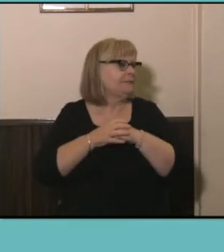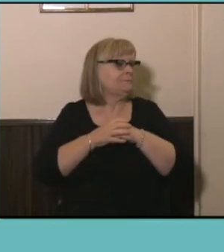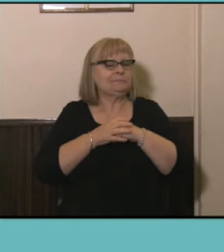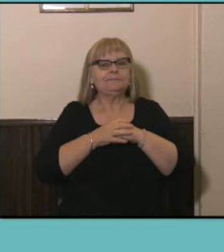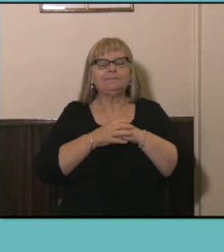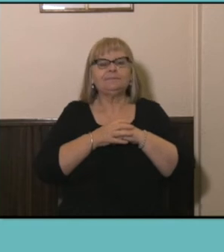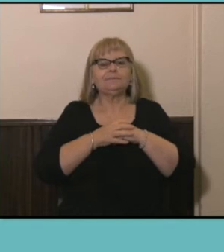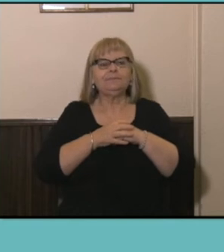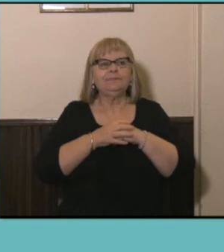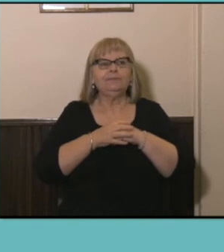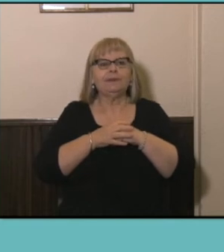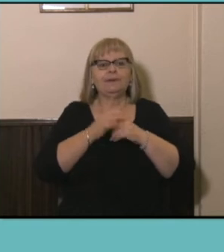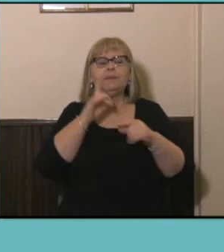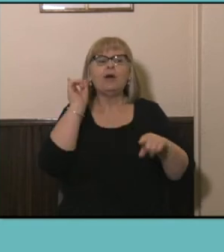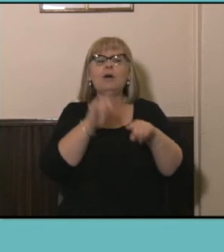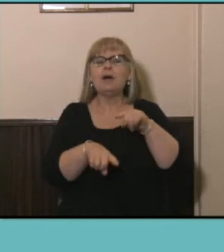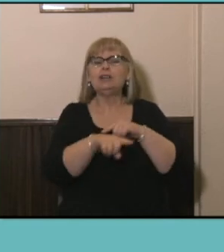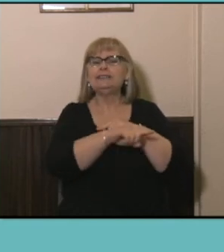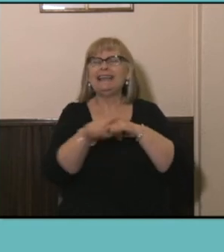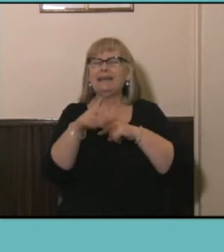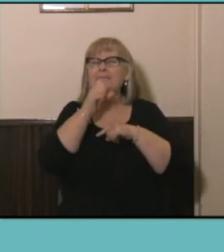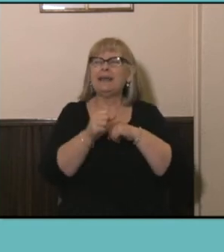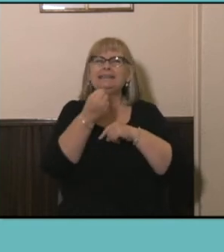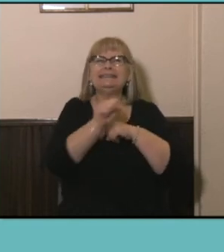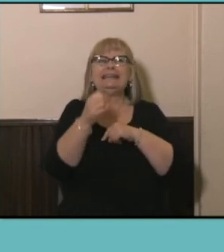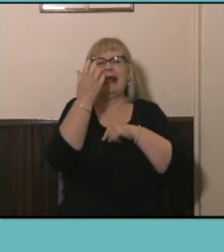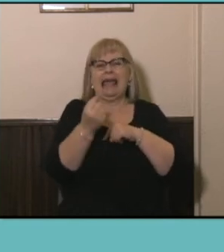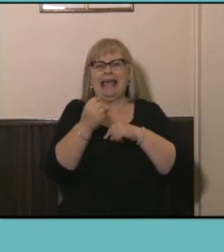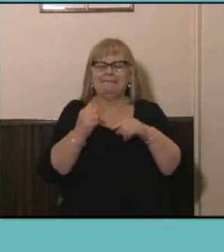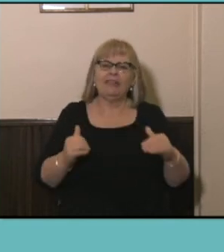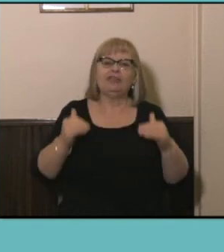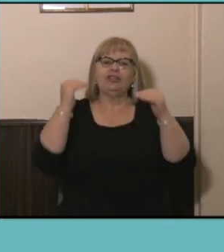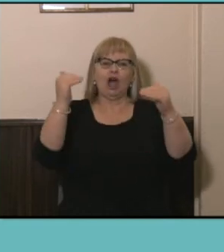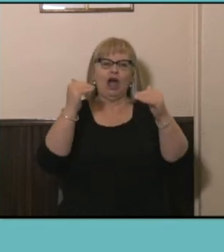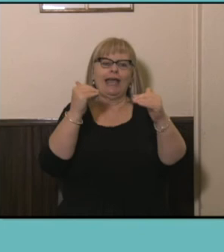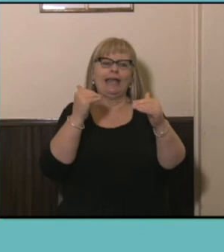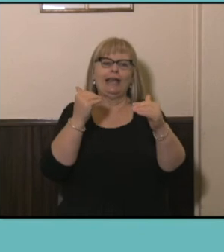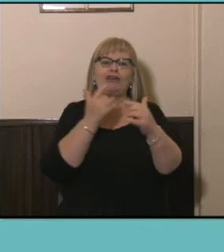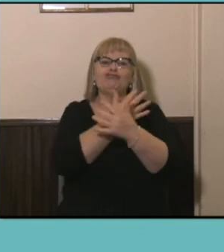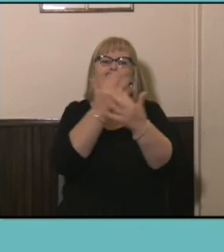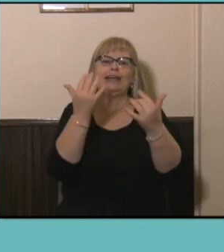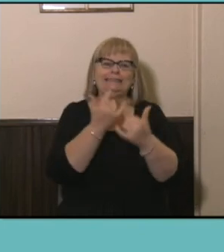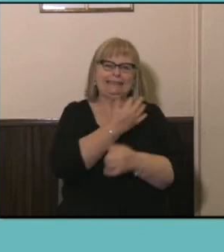though I think men still have higher rates of educational qualification